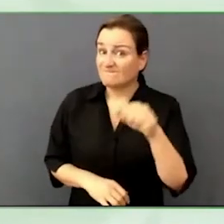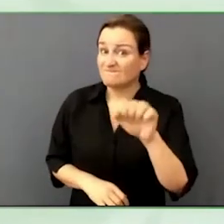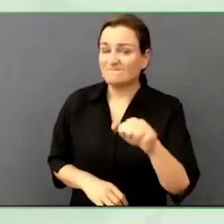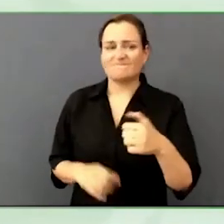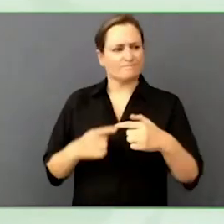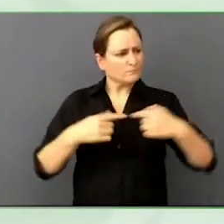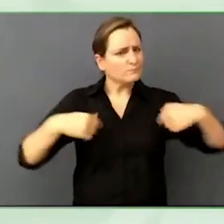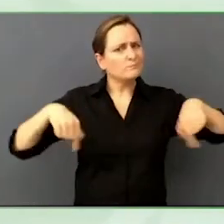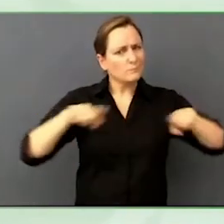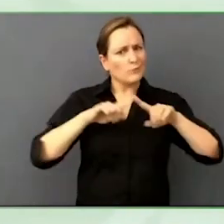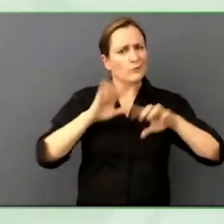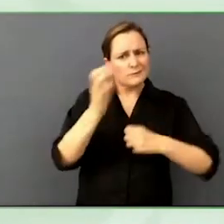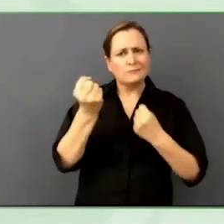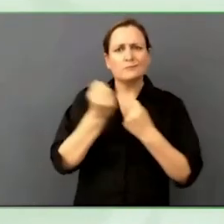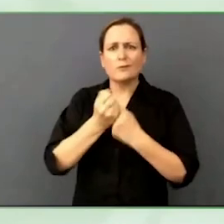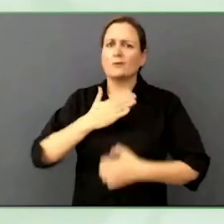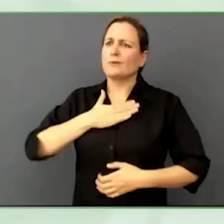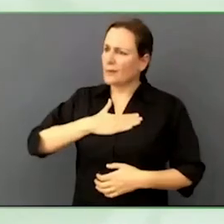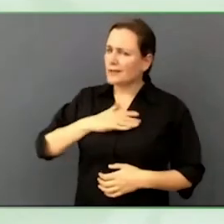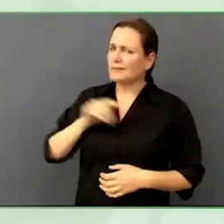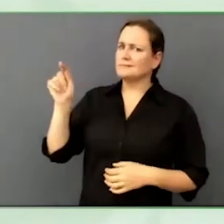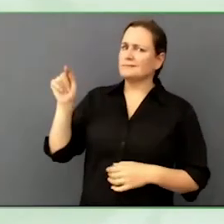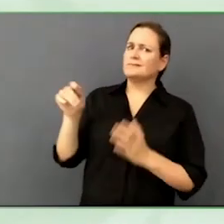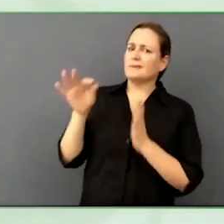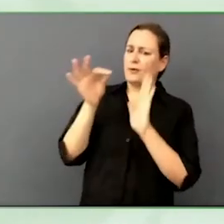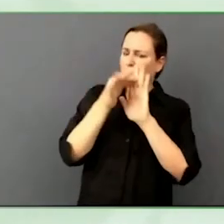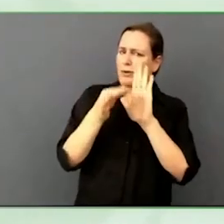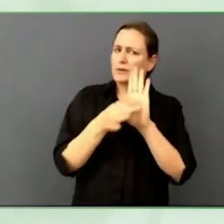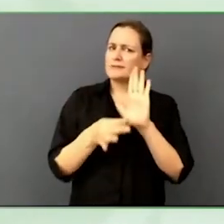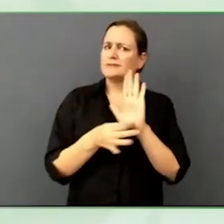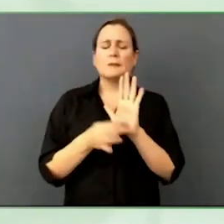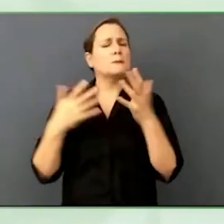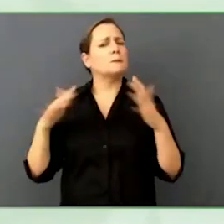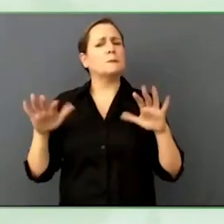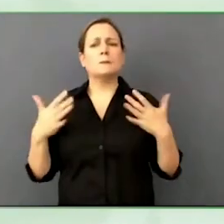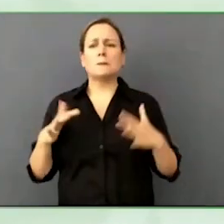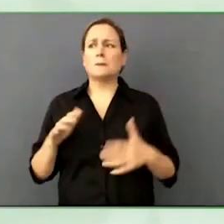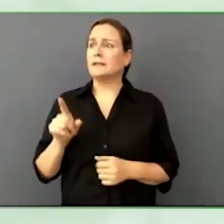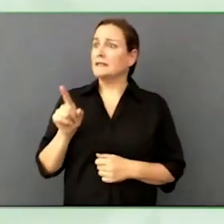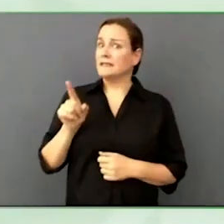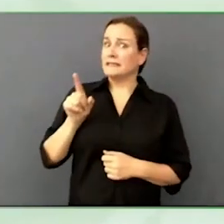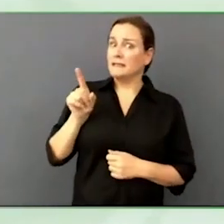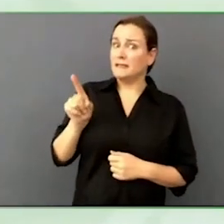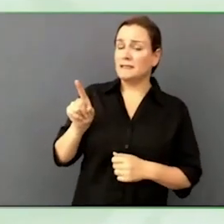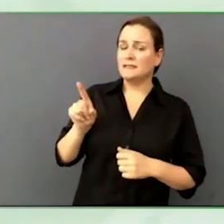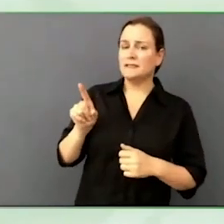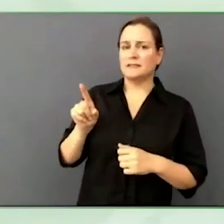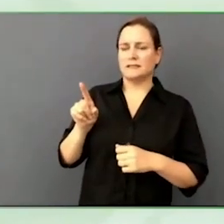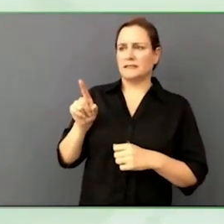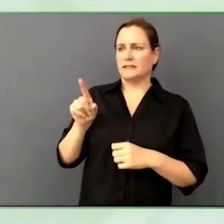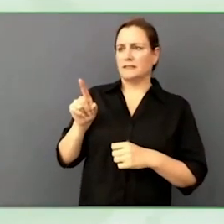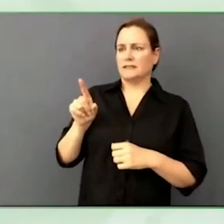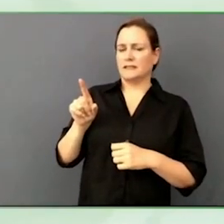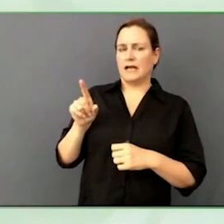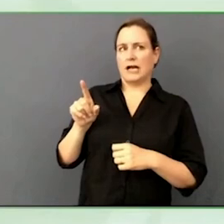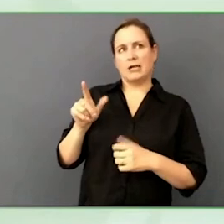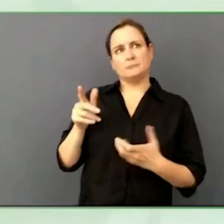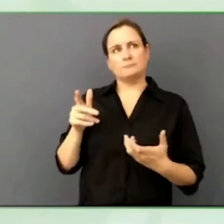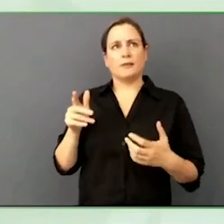When it comes to policy, people are so hellbent on problem solving, disability is a problem to be solved in a problem-solving world.